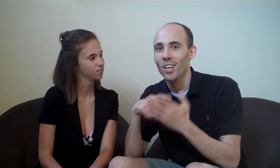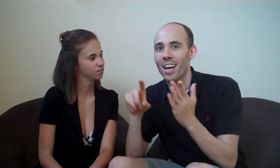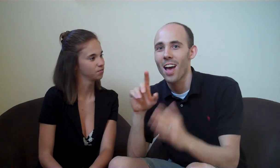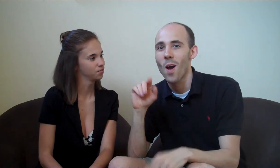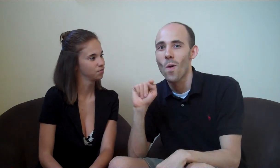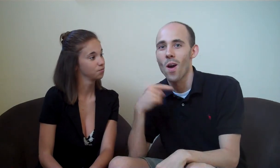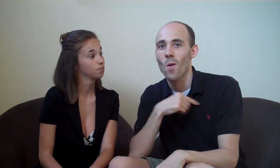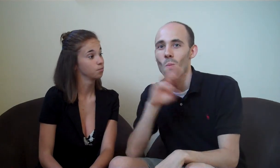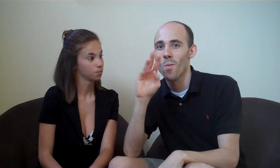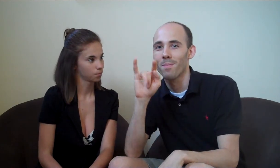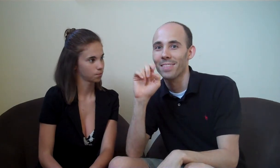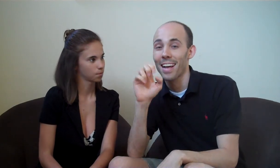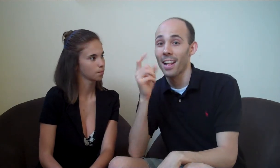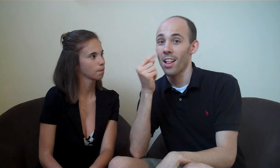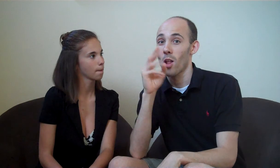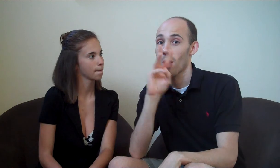check our website out: